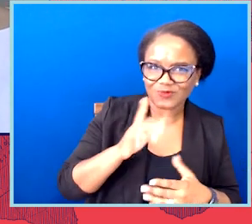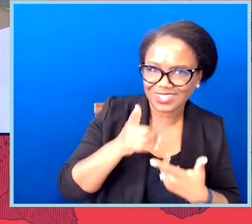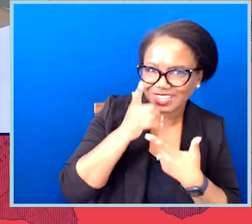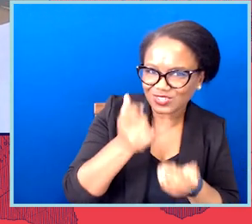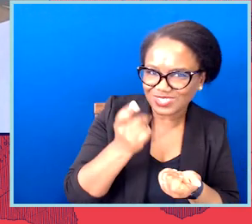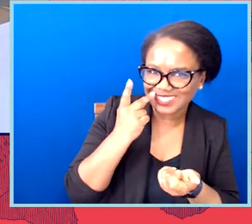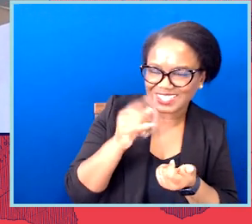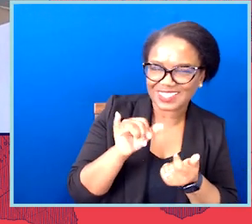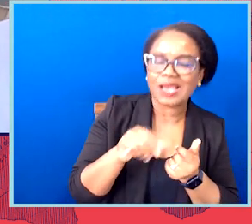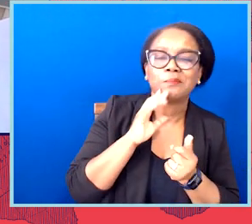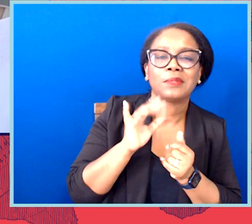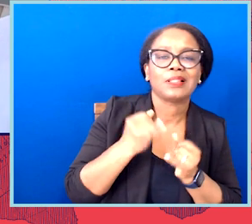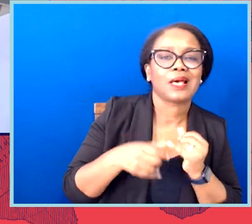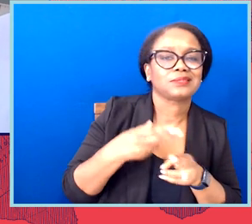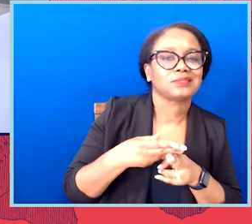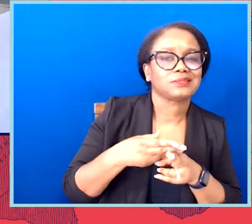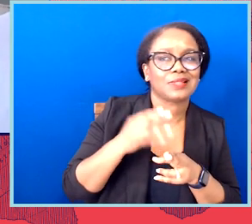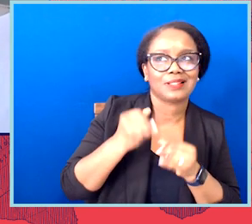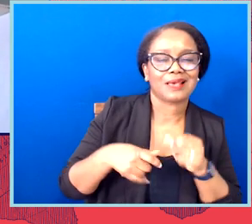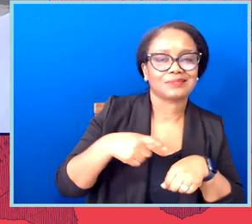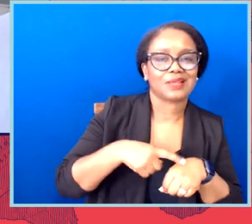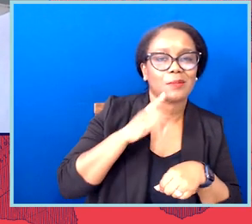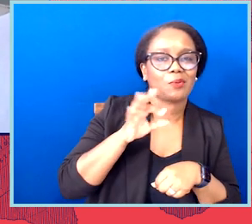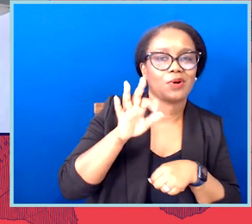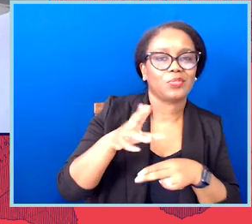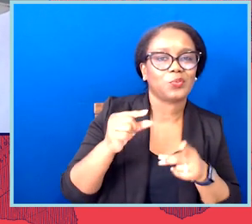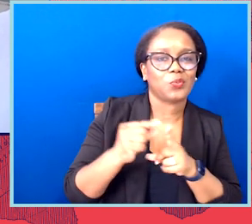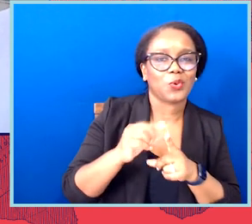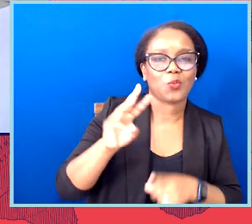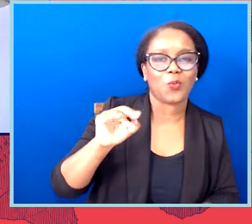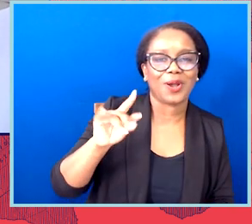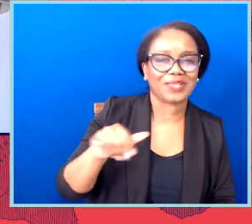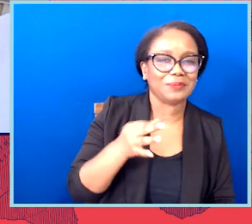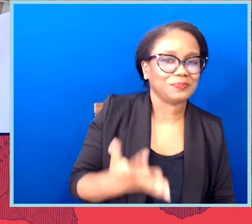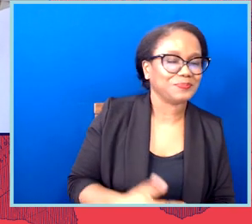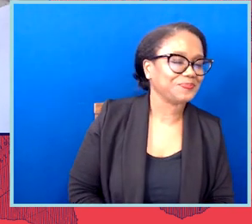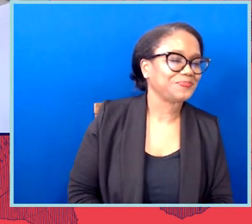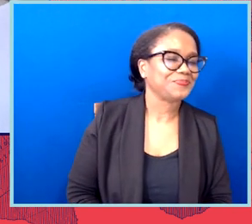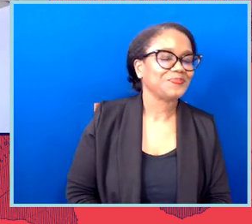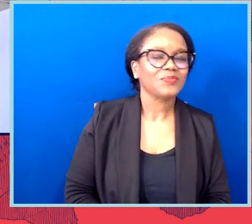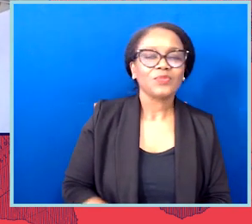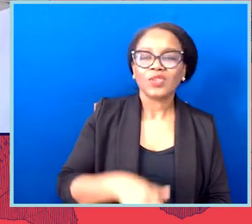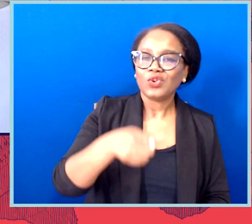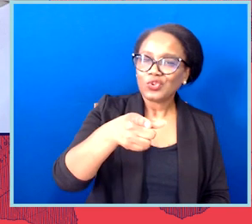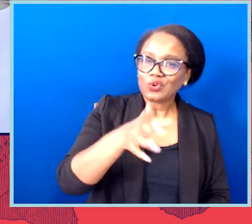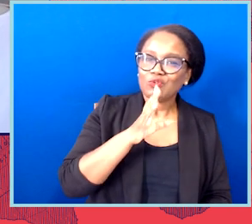So you also talked about the cross functional nature of the redistricting team, and it is